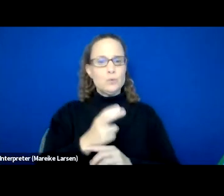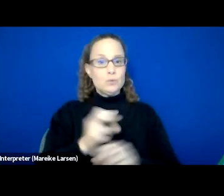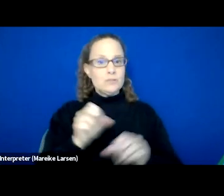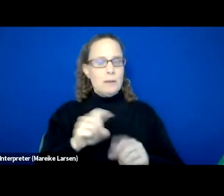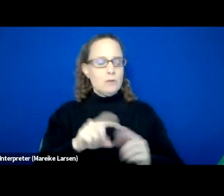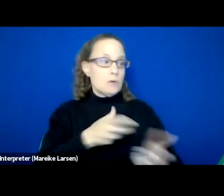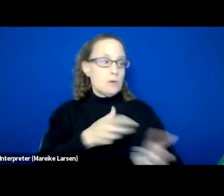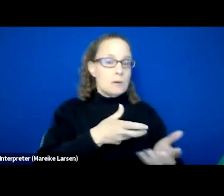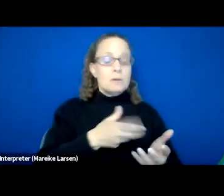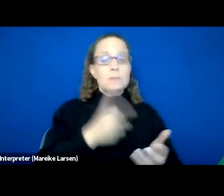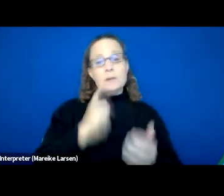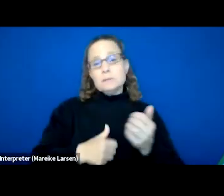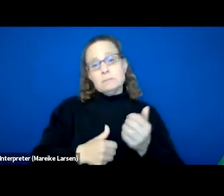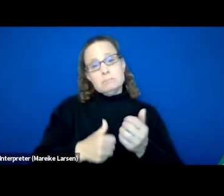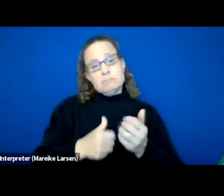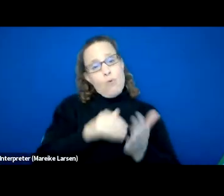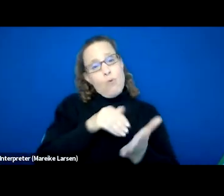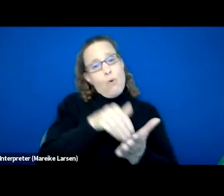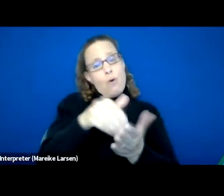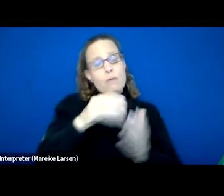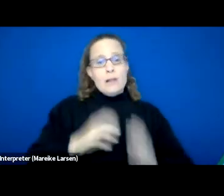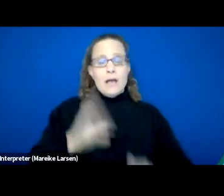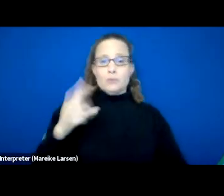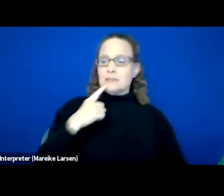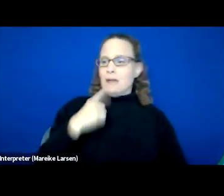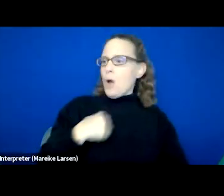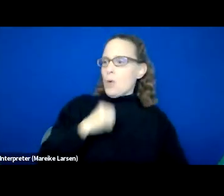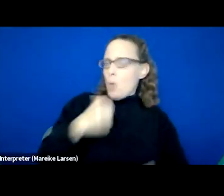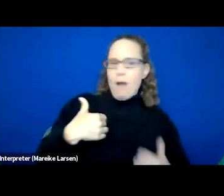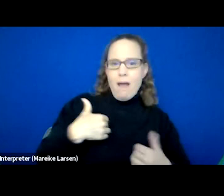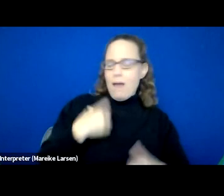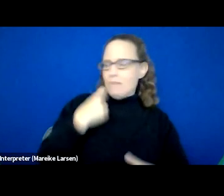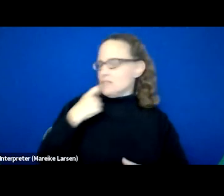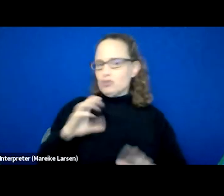because cause majority of the time clients will say, "I don't have a substance abuse." Clients will say, "I'm not homeless."